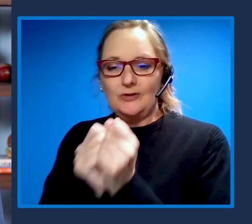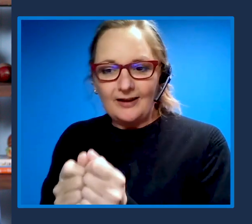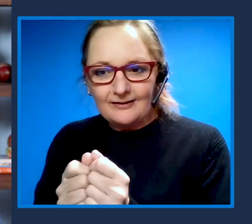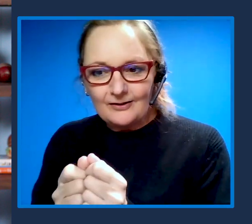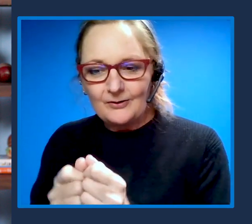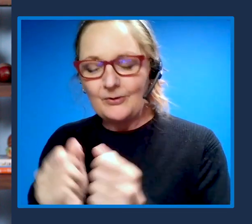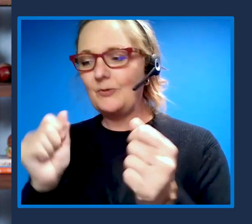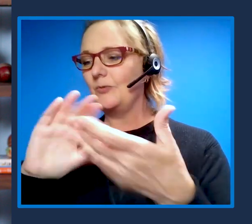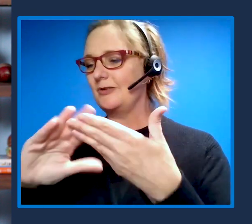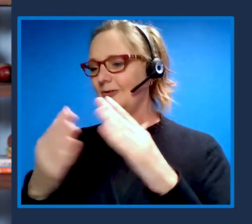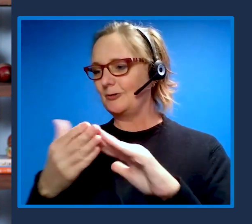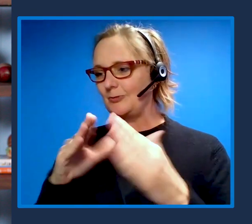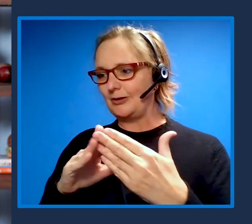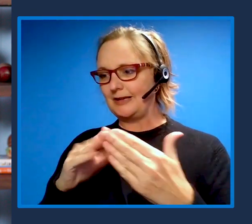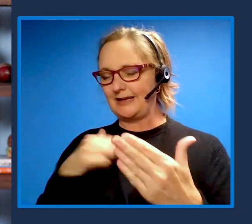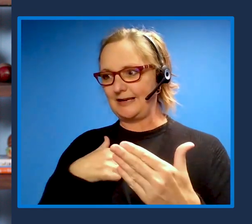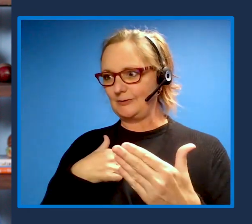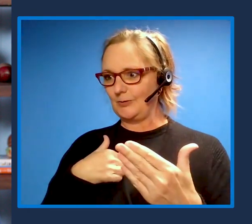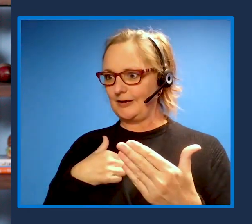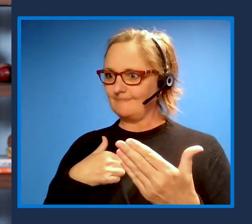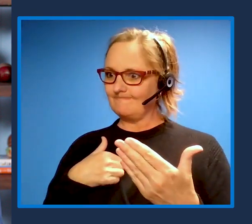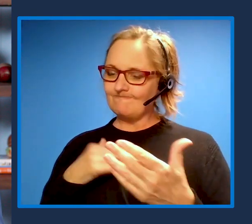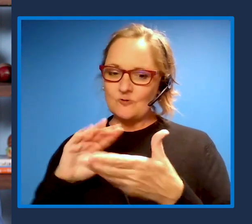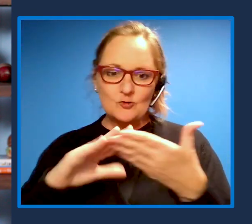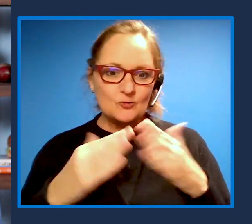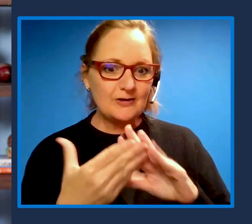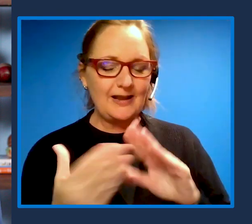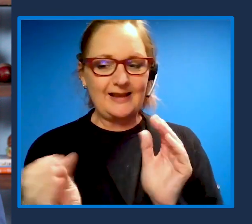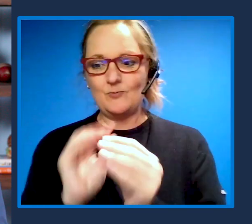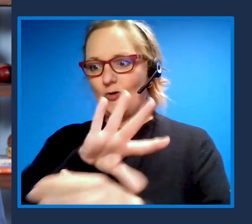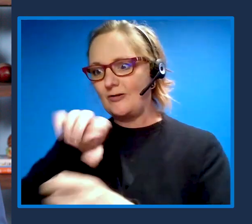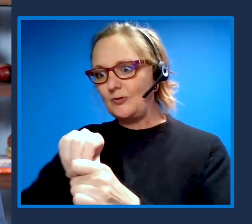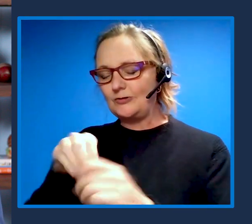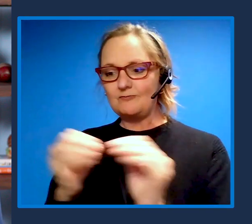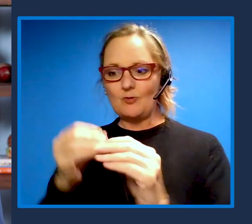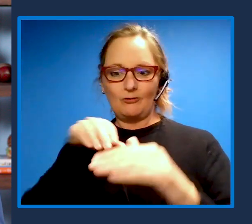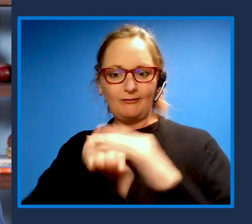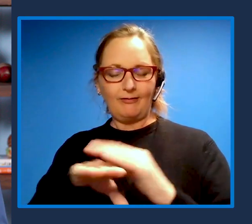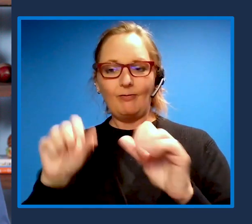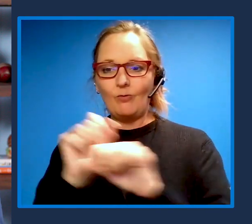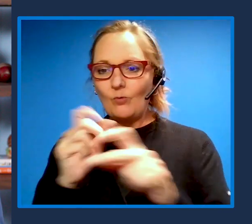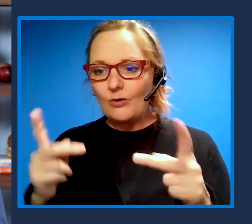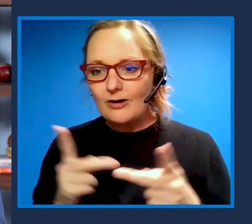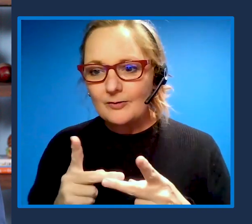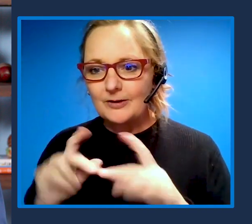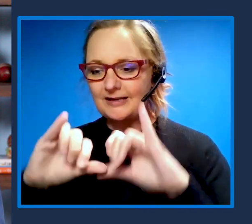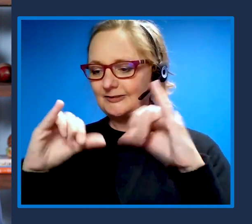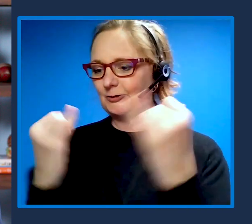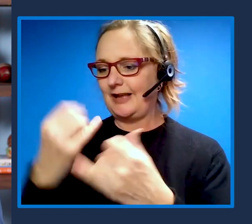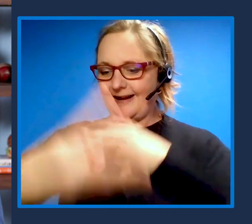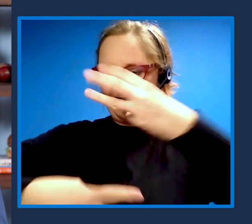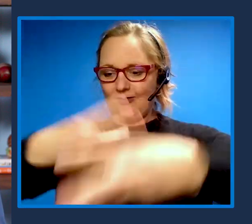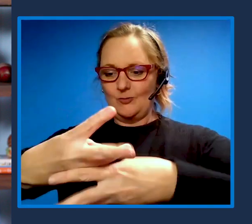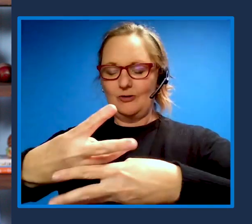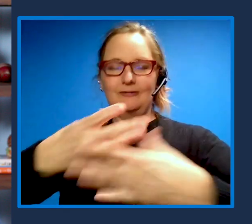as we work to create a more inclusive accessible workplace society in a world. So thank you all very very much.